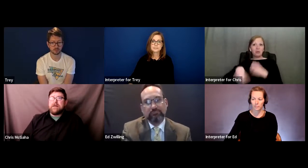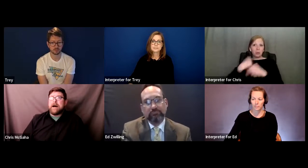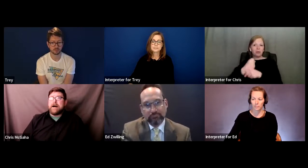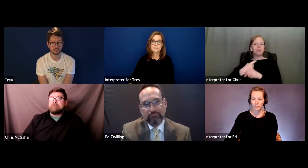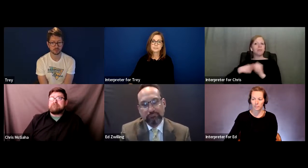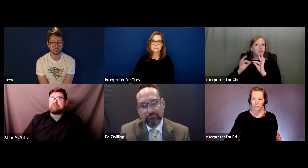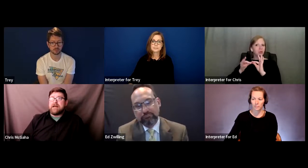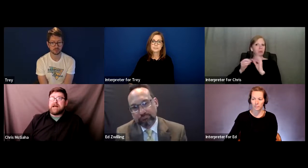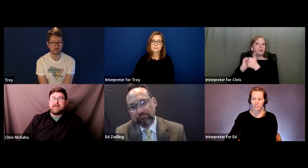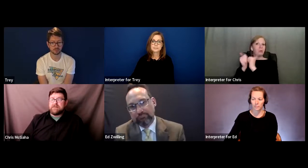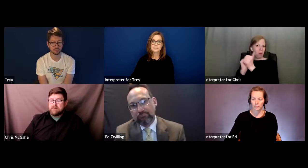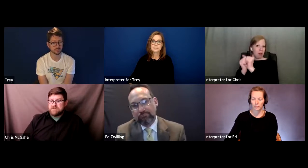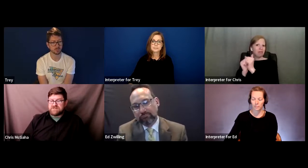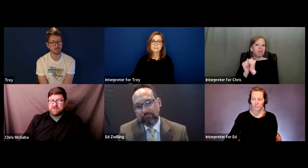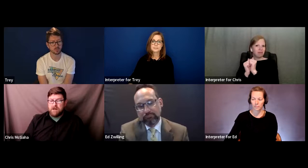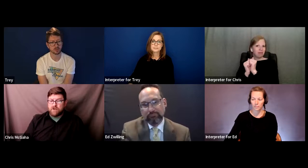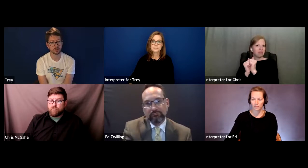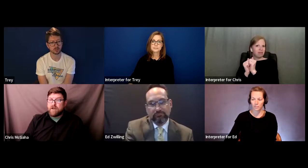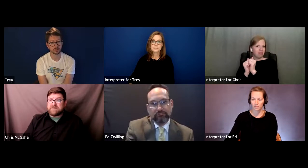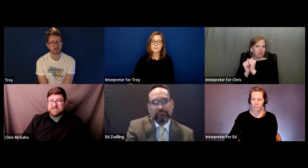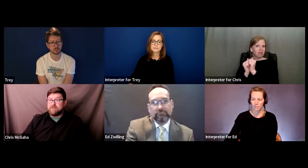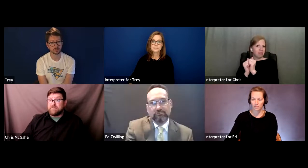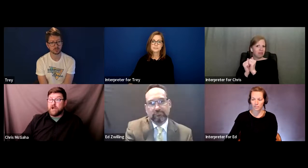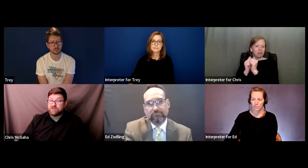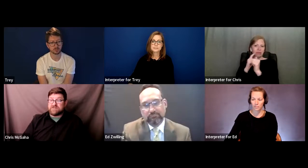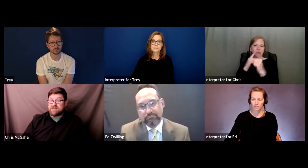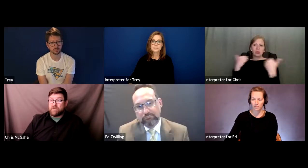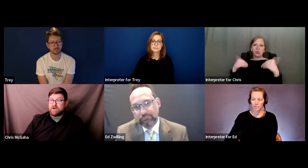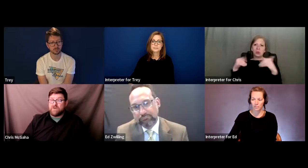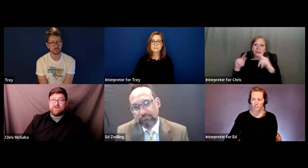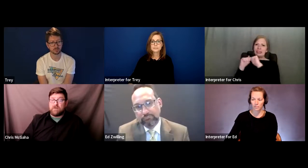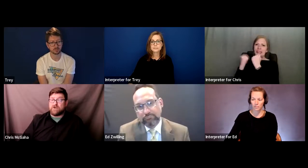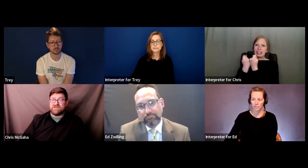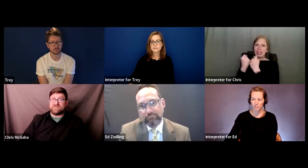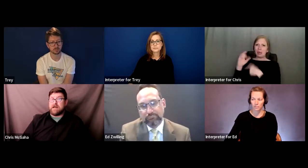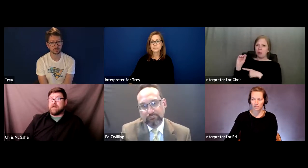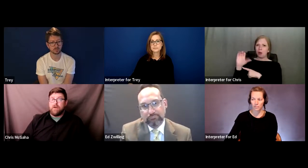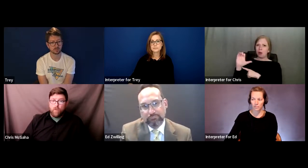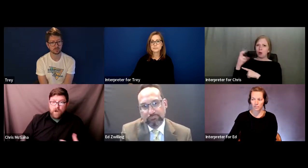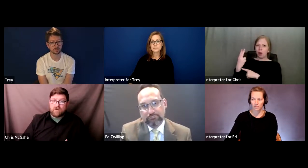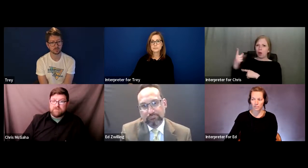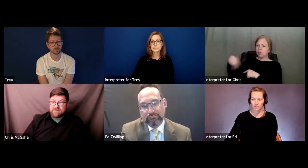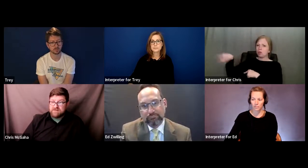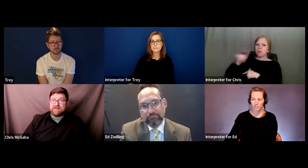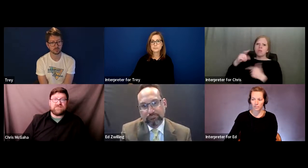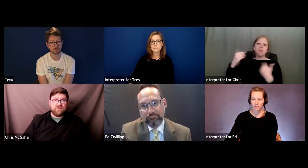I'm in, and I had just a great team of coaches that I worked with that welcomed the Deaf